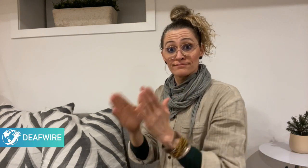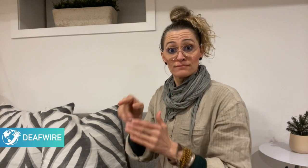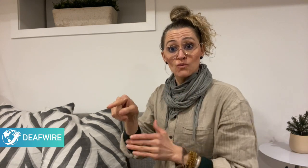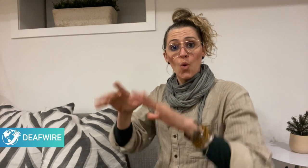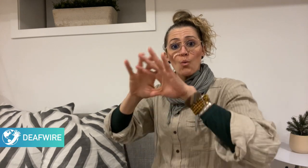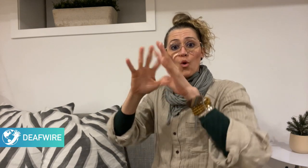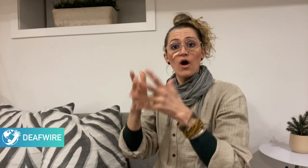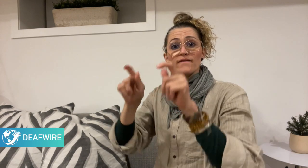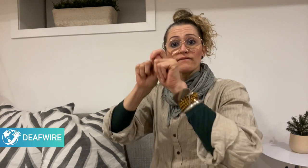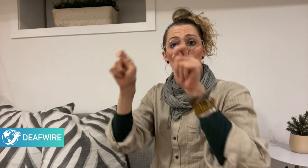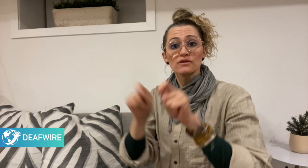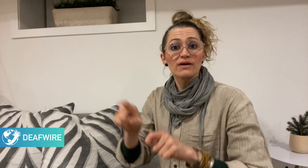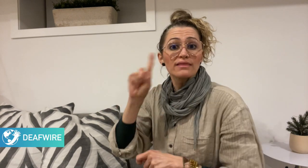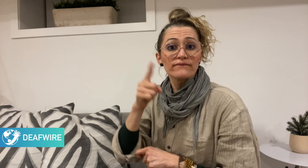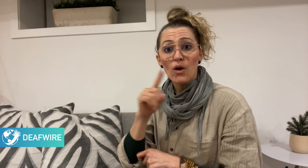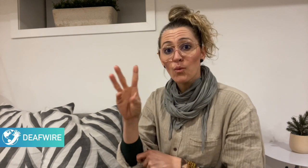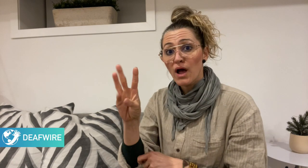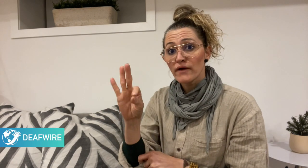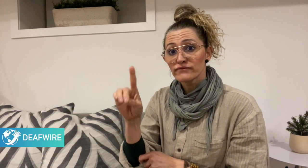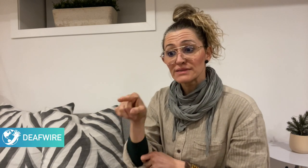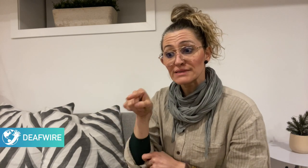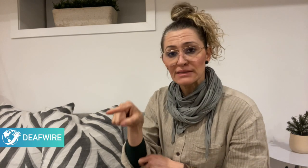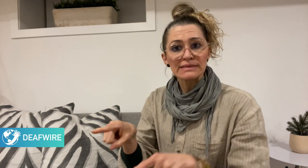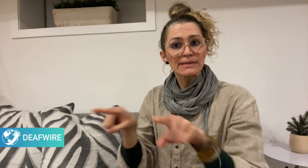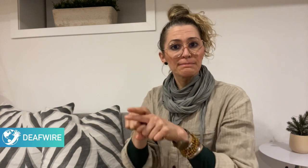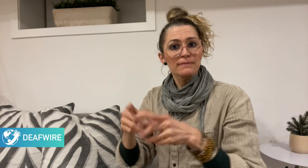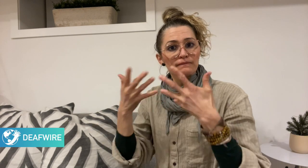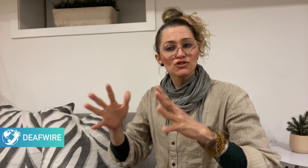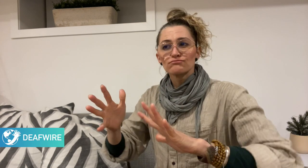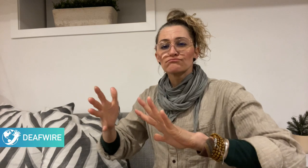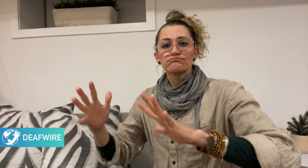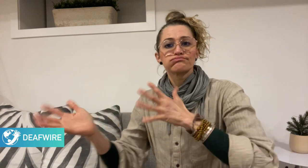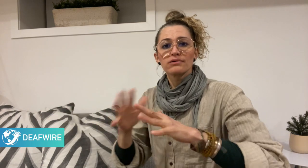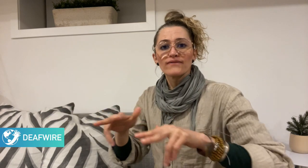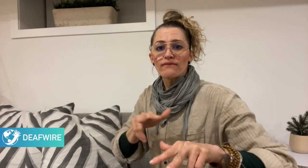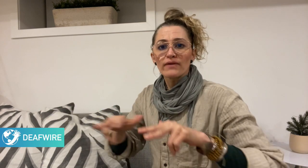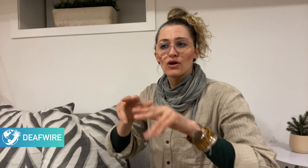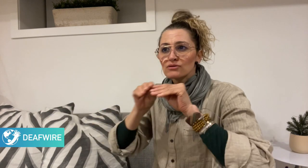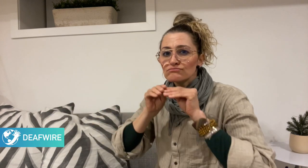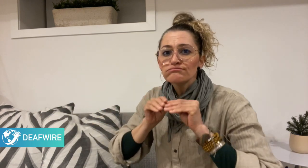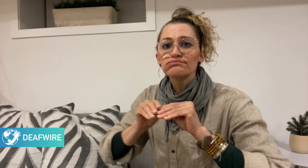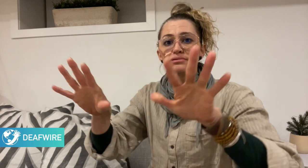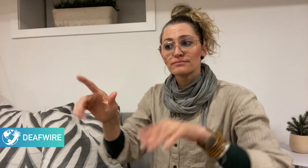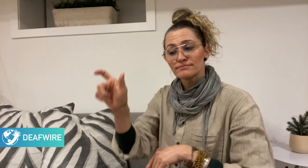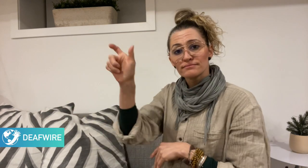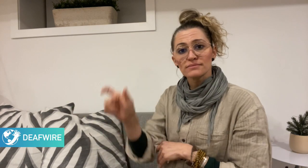The World Federation of the Deaf (WFD) has also posted